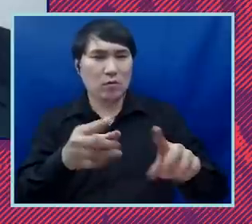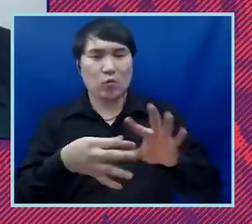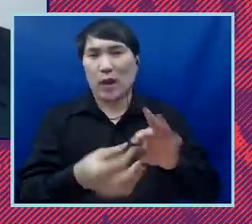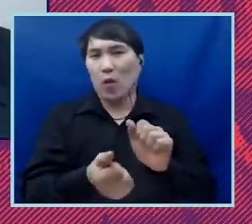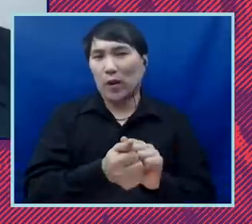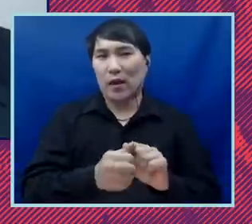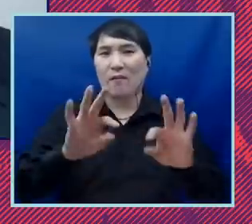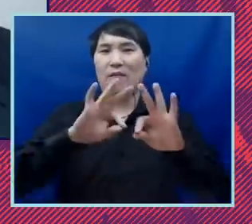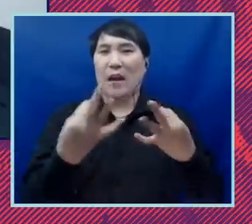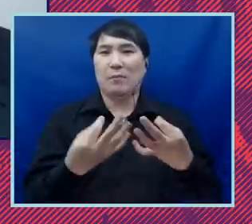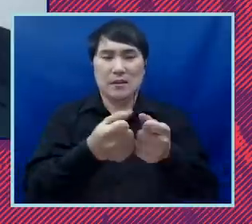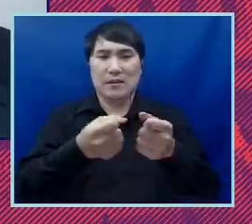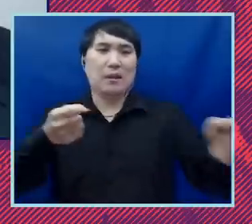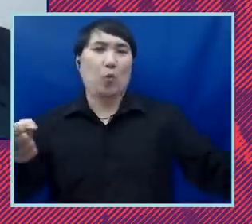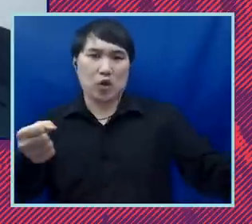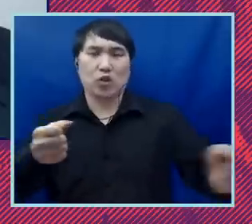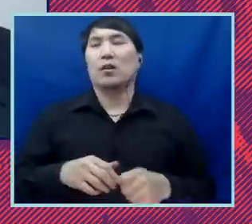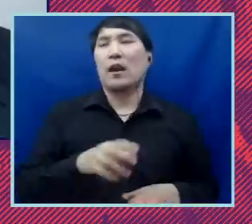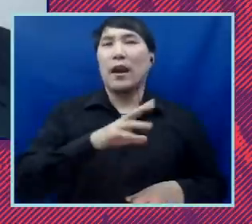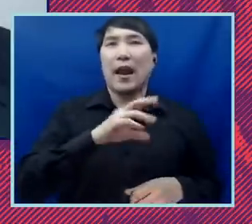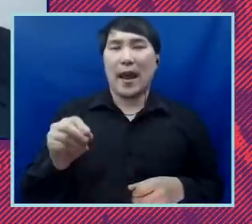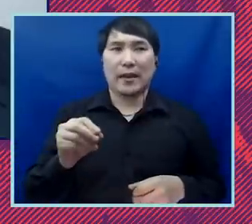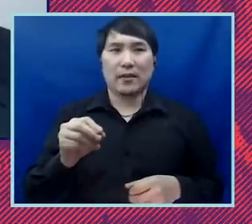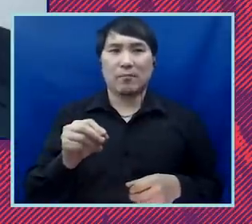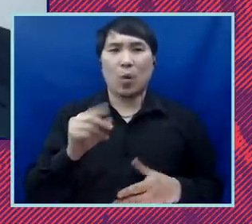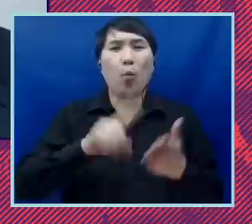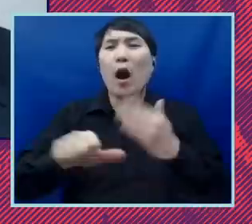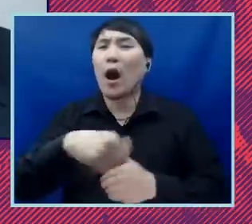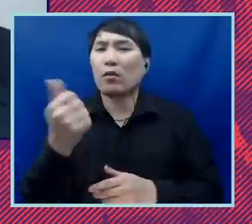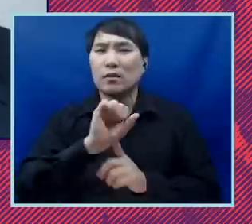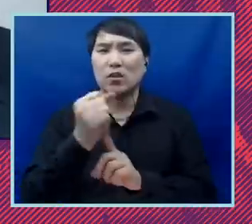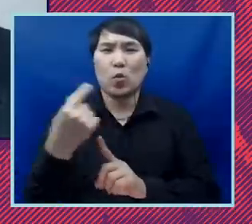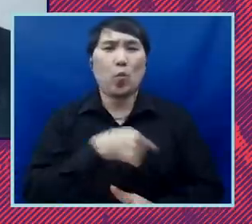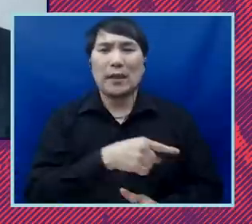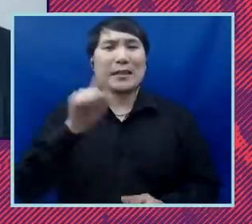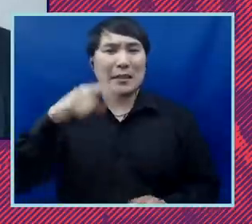and how are you seeing kind of the other issues around immigrants rights? You know this issue